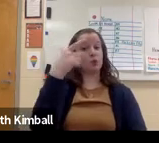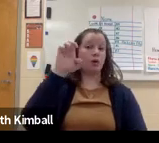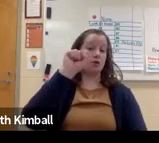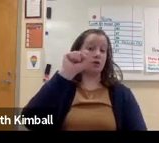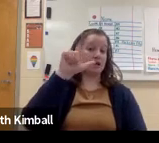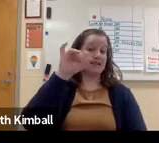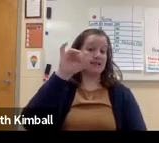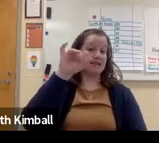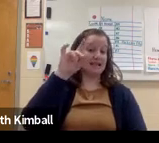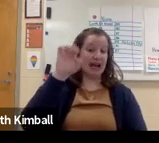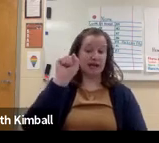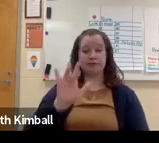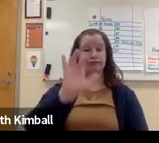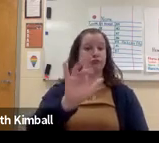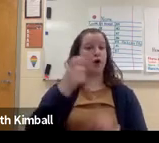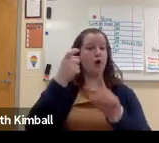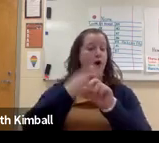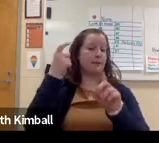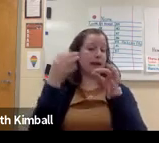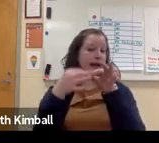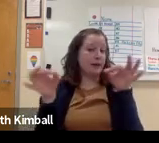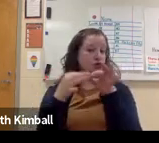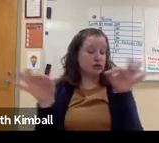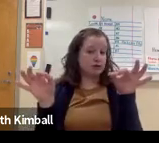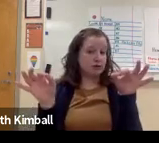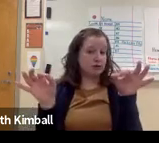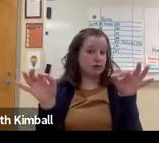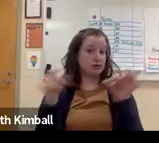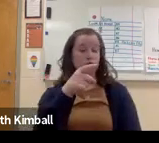Another thing that you can do is if you have a presentation,